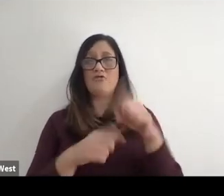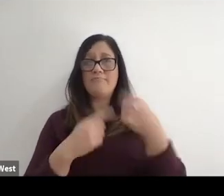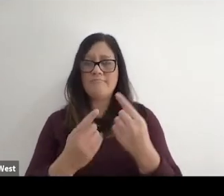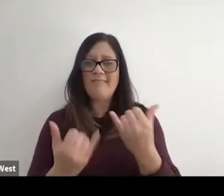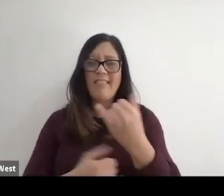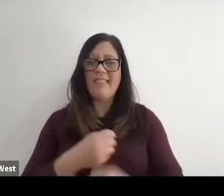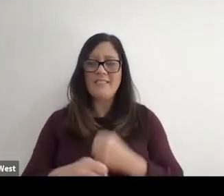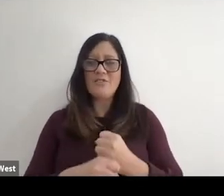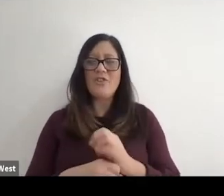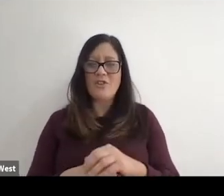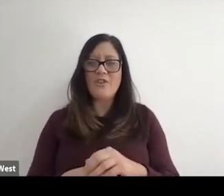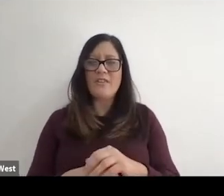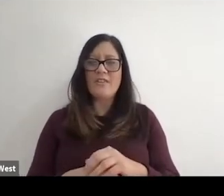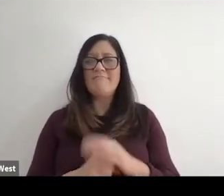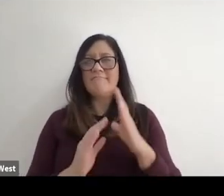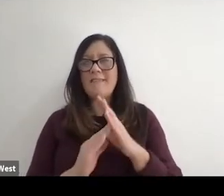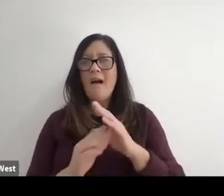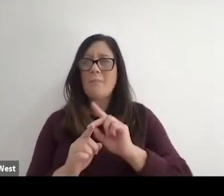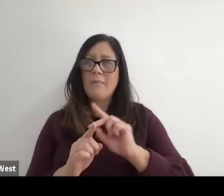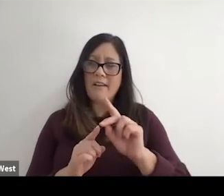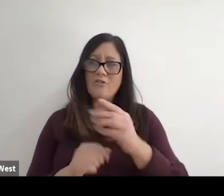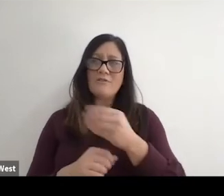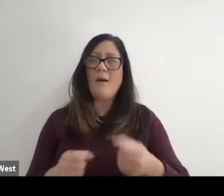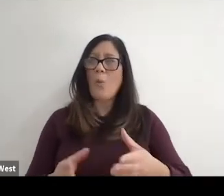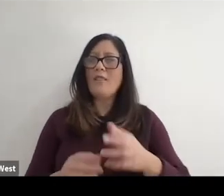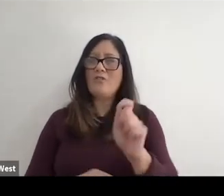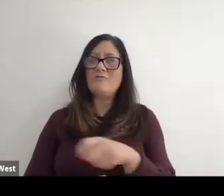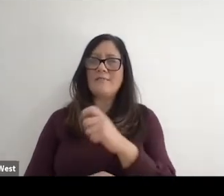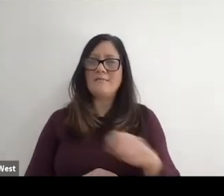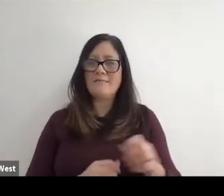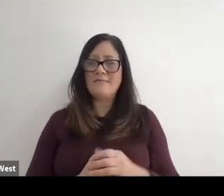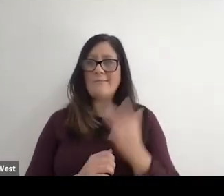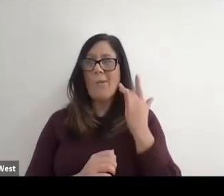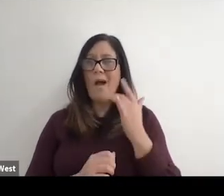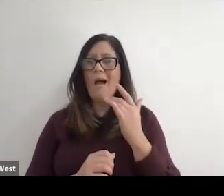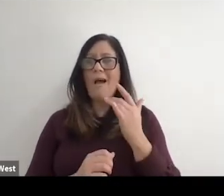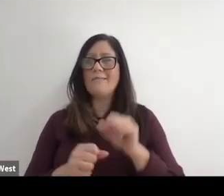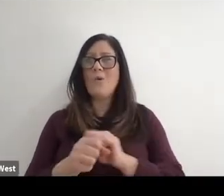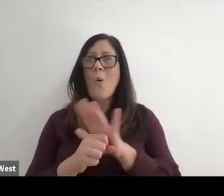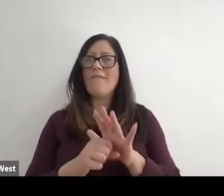You know, of course the top pros because of COVID, so it's I mean it's just